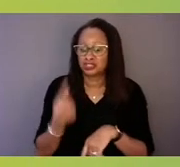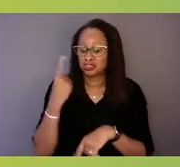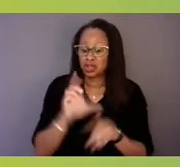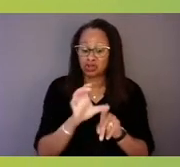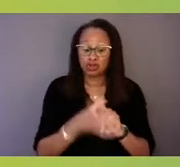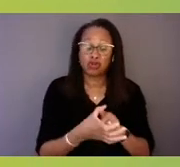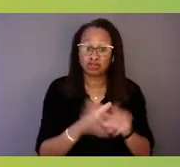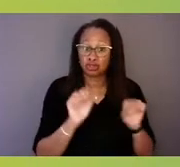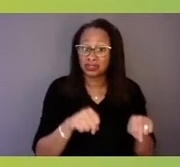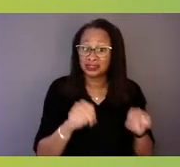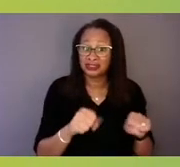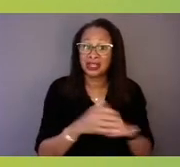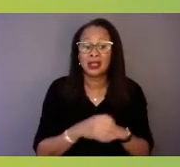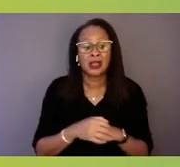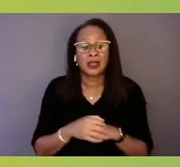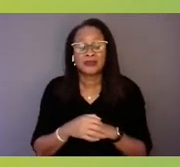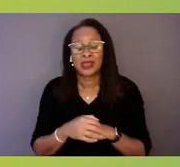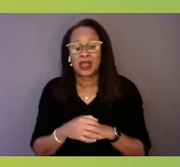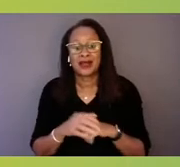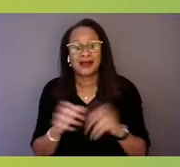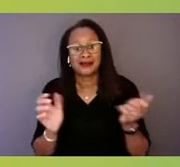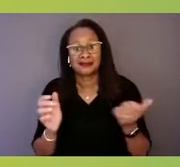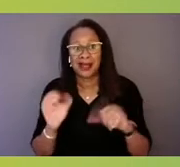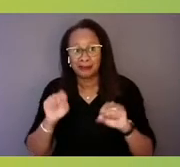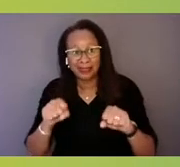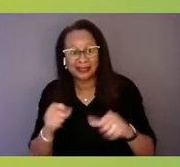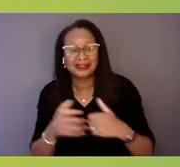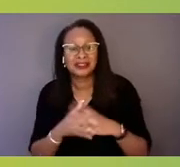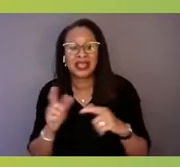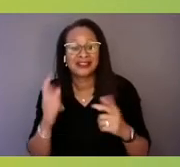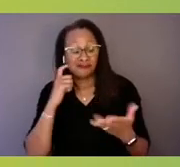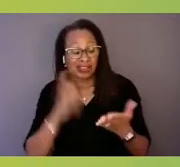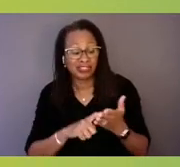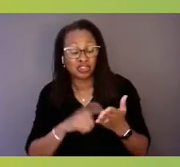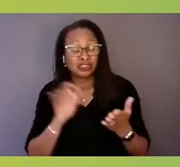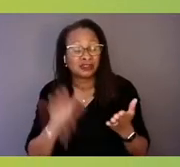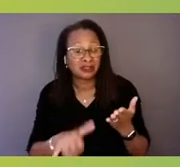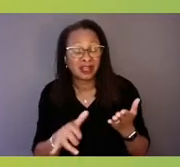as well as an acknowledgement that we have implicit bias.